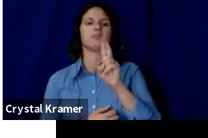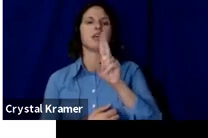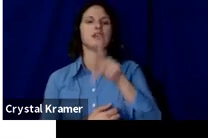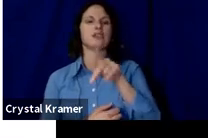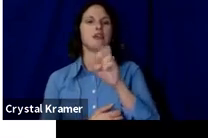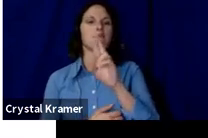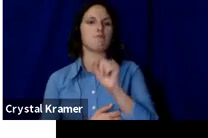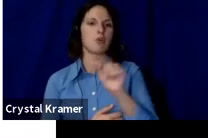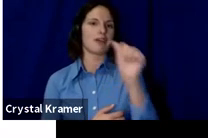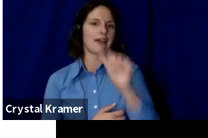webinar.